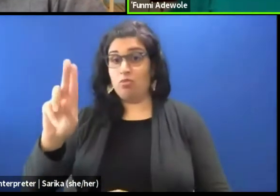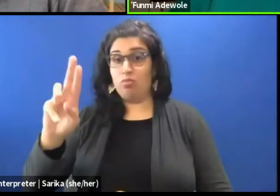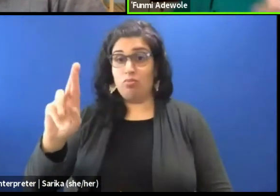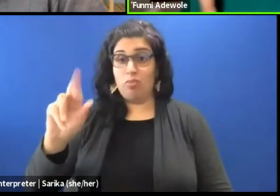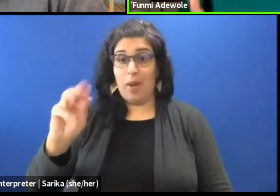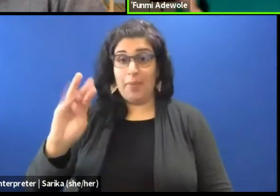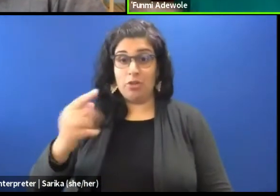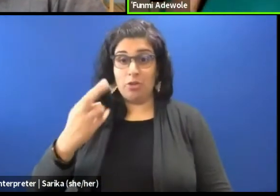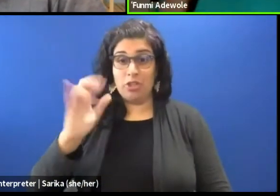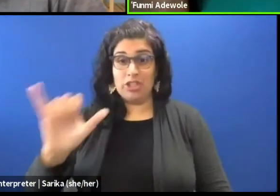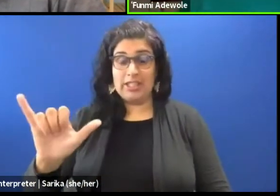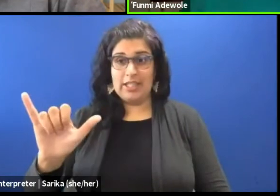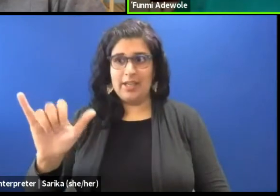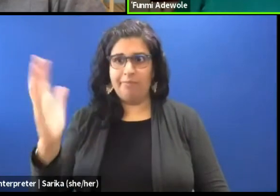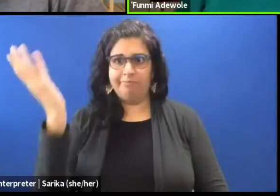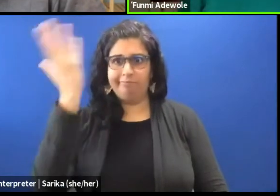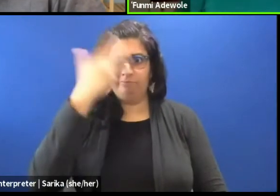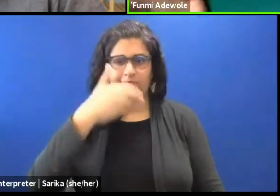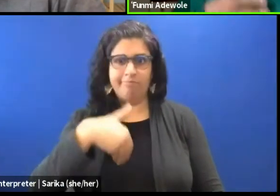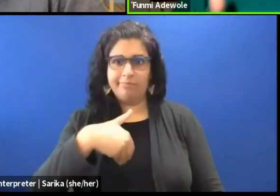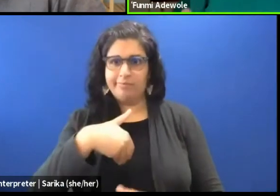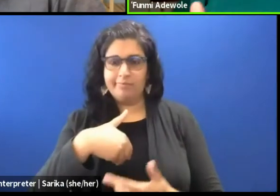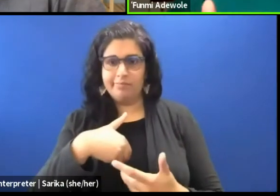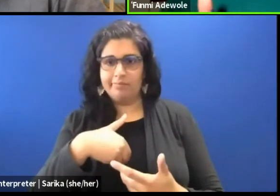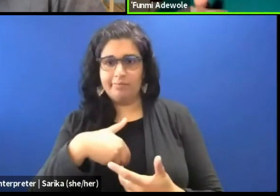that we should decolonize if you see what I mean?